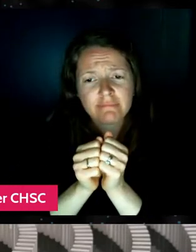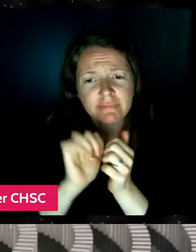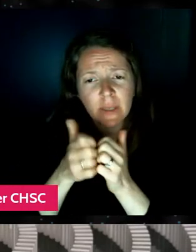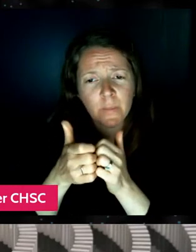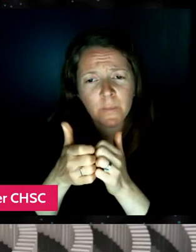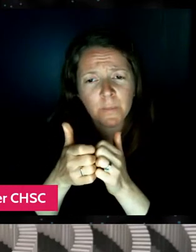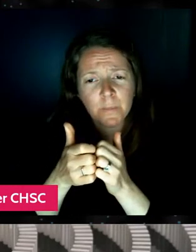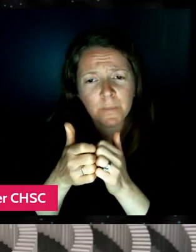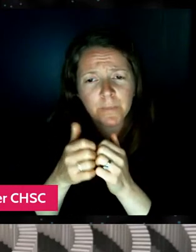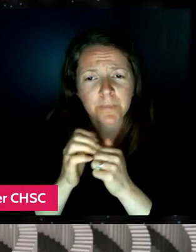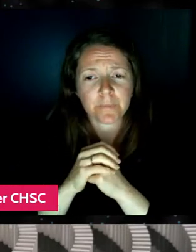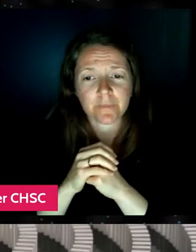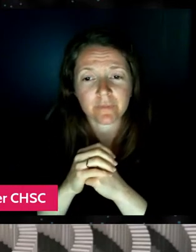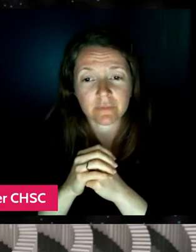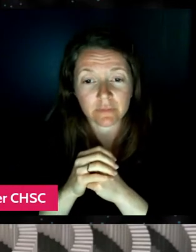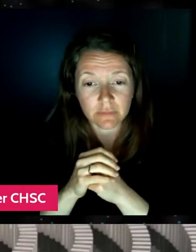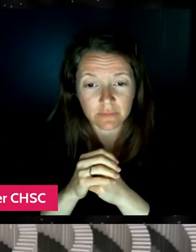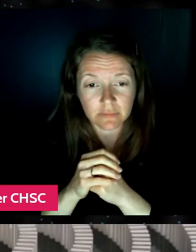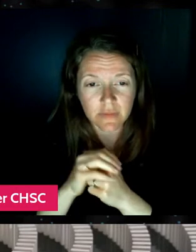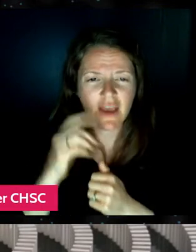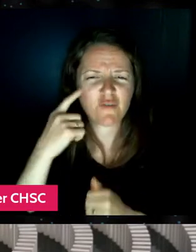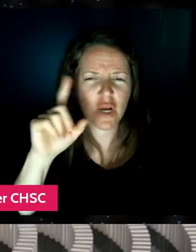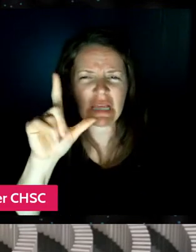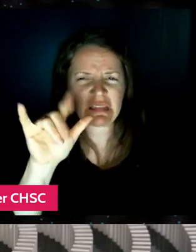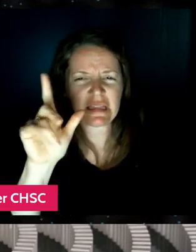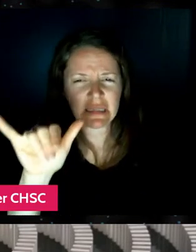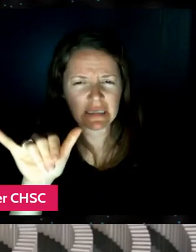Is that for me? I think that's for Lily, I think that's for Lily, yeah.